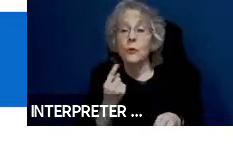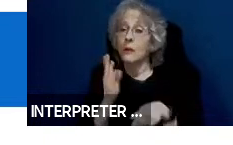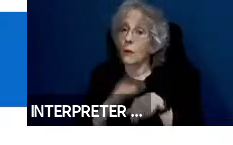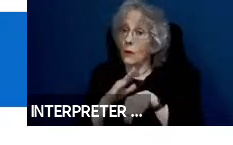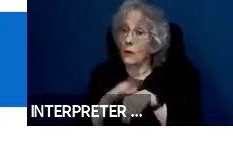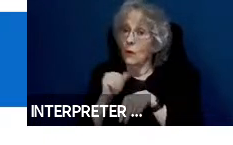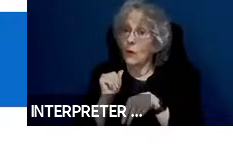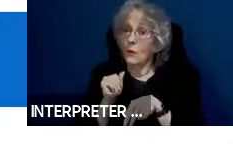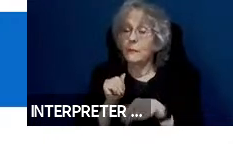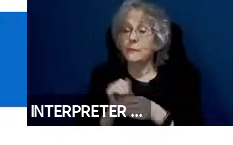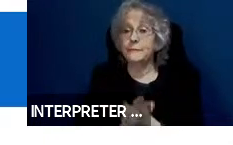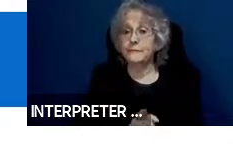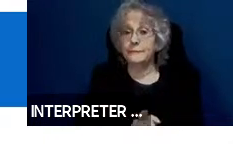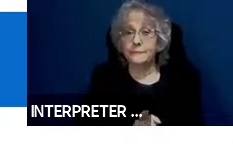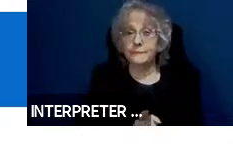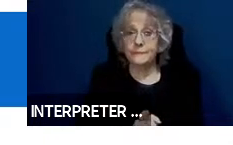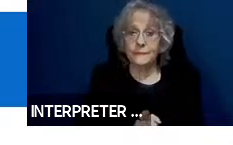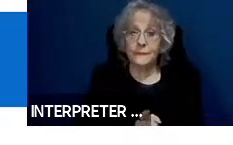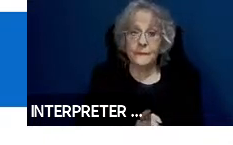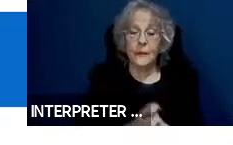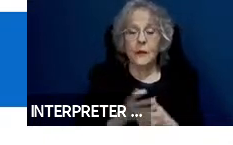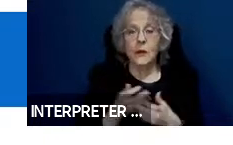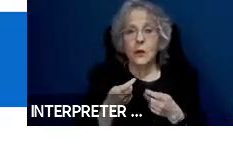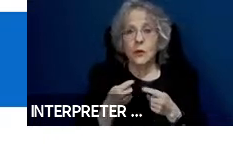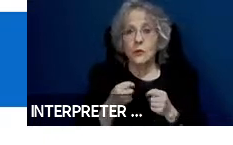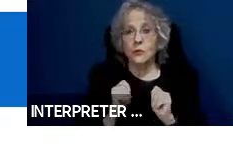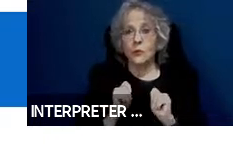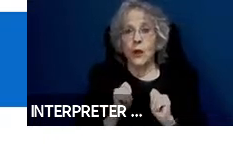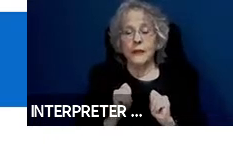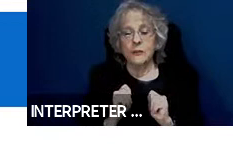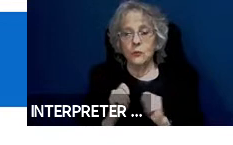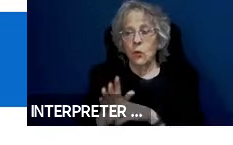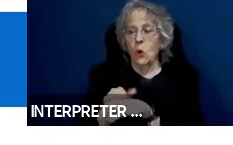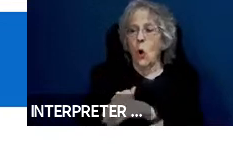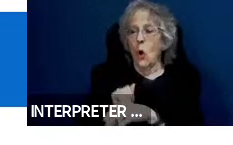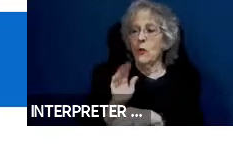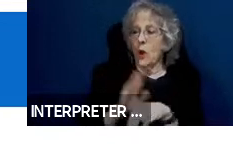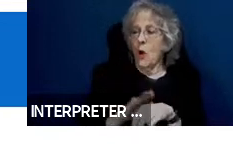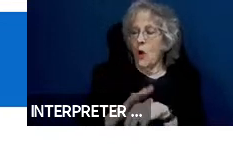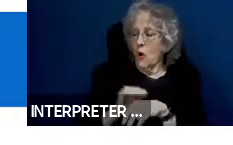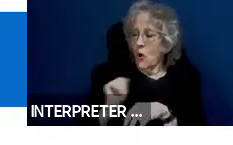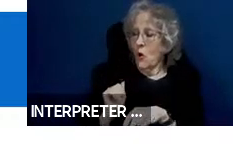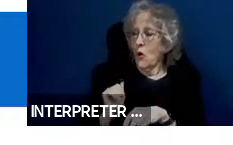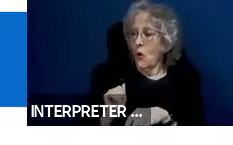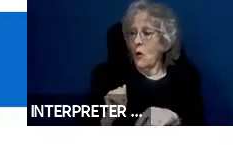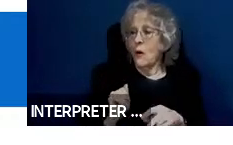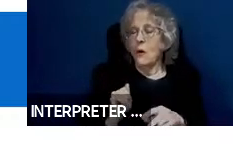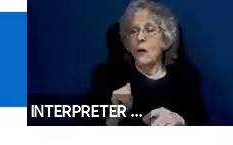Maybe you try to invoke the person's on-call person before you release any information and then